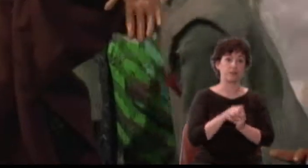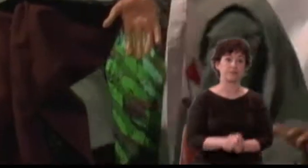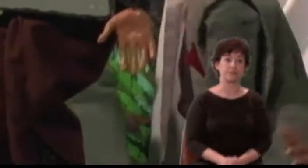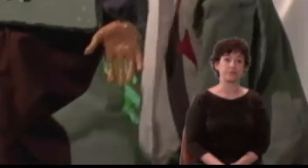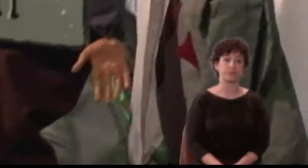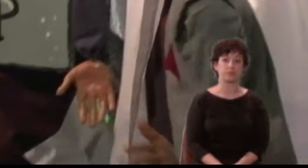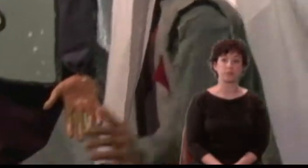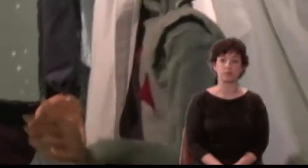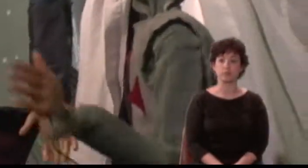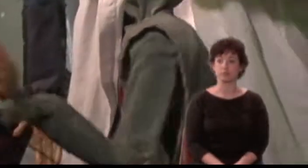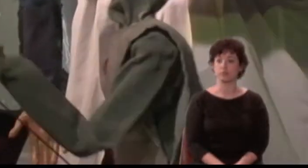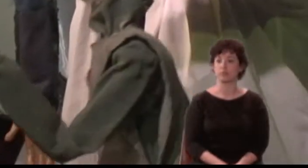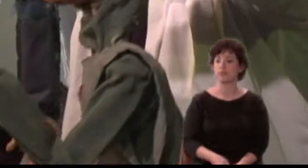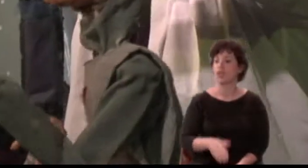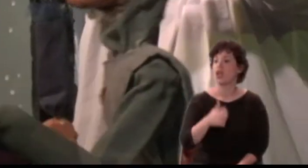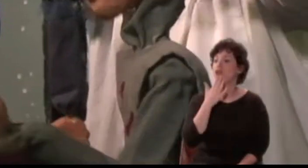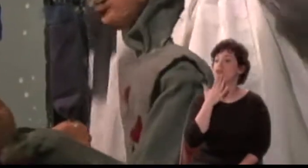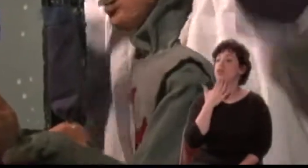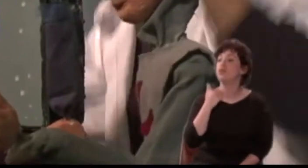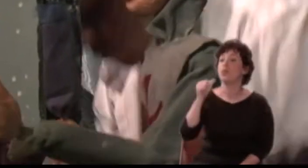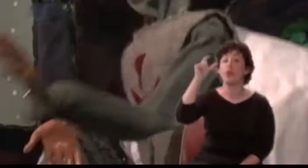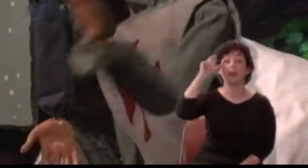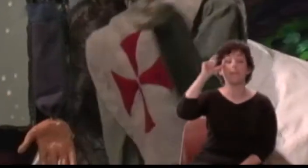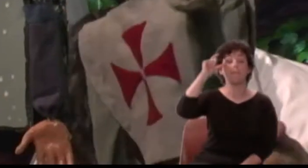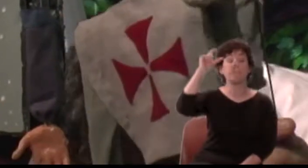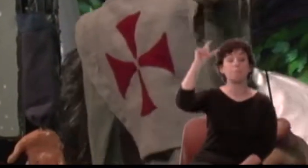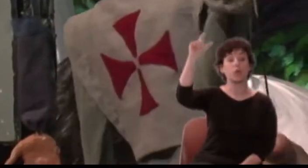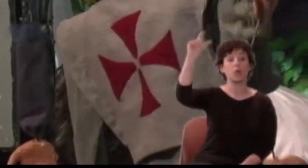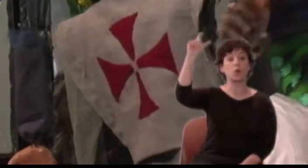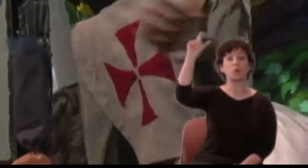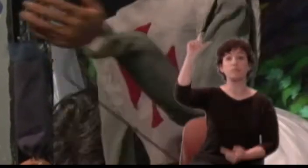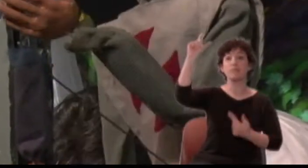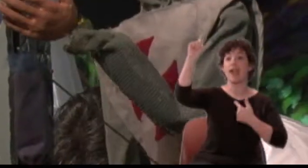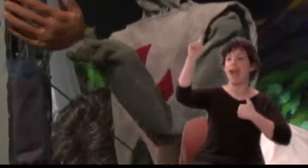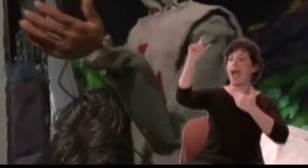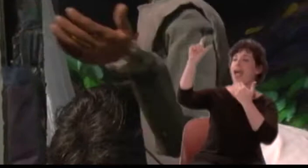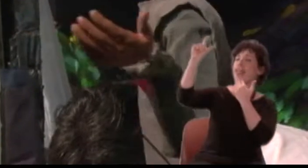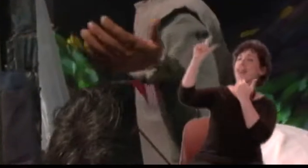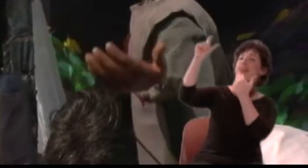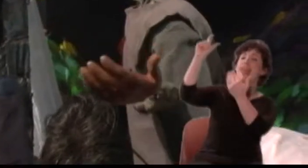Pyramus: Sweet Moon, I thank thee for thy sunny beams;